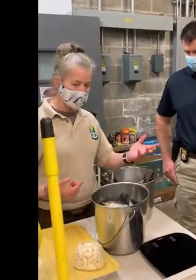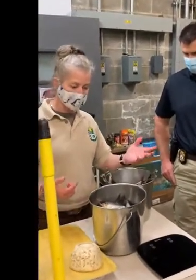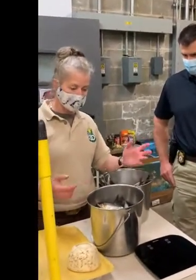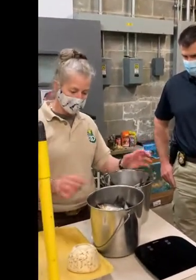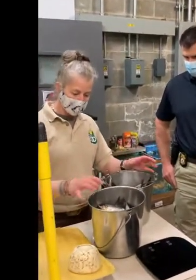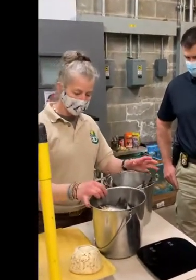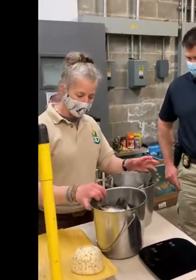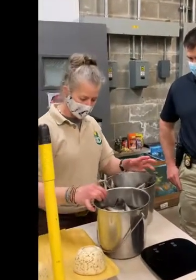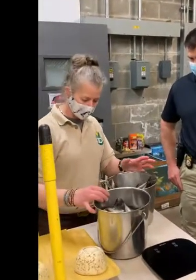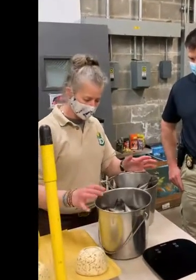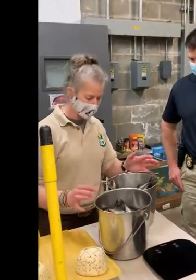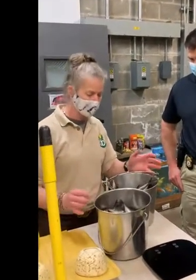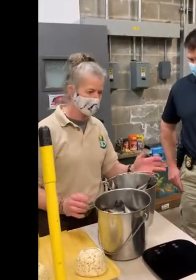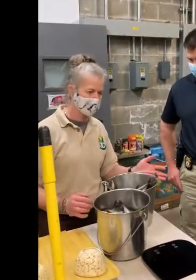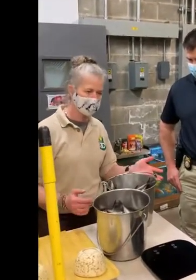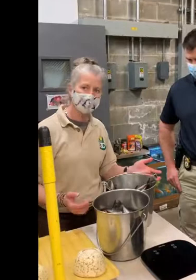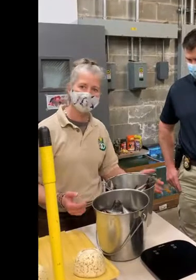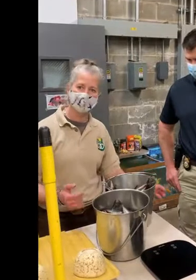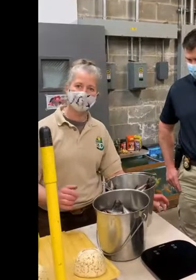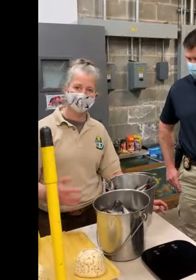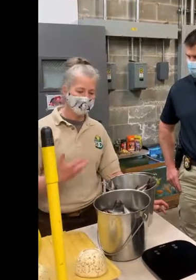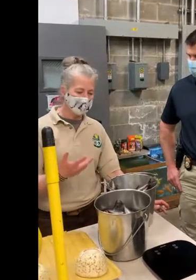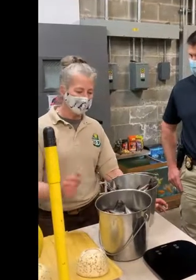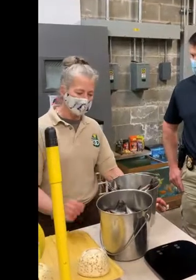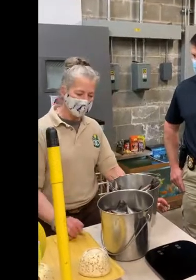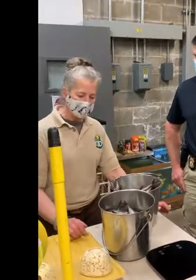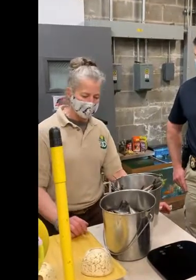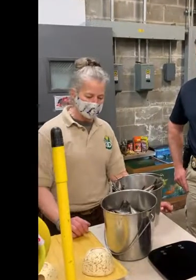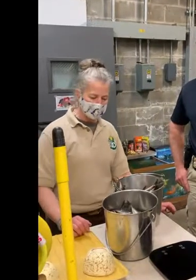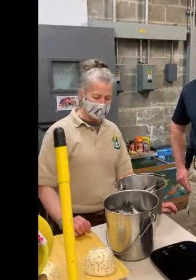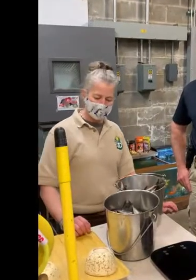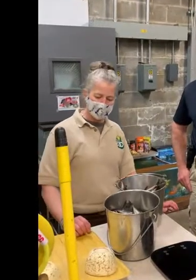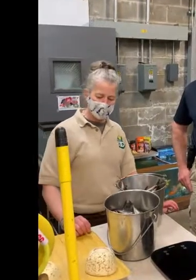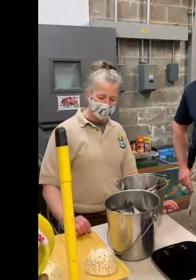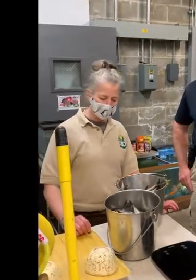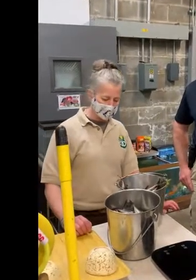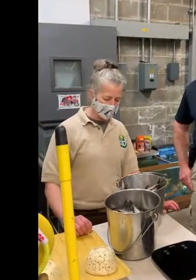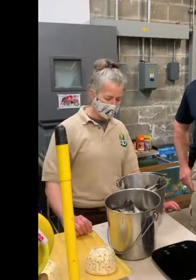caught for the zoo. We tell them how many pounds that we need that we use about a year,